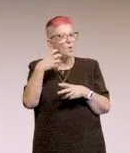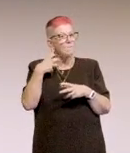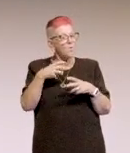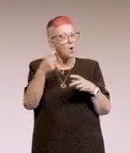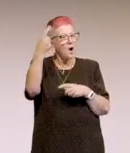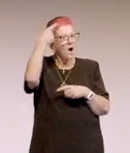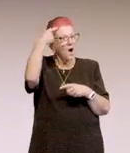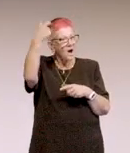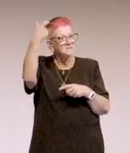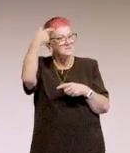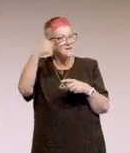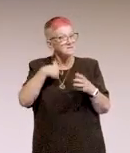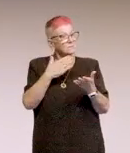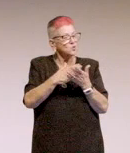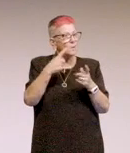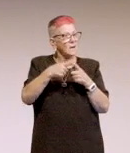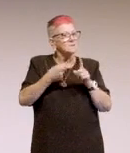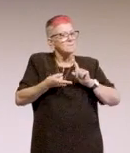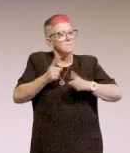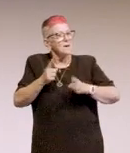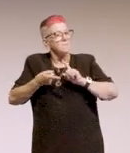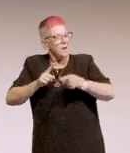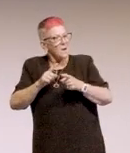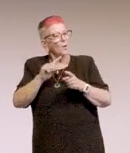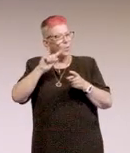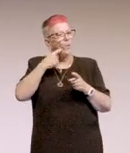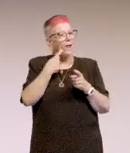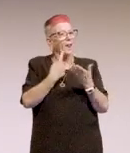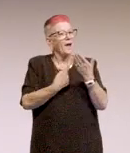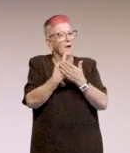I'm sure in this journey, over the next few months.